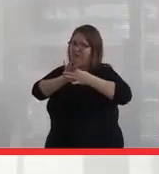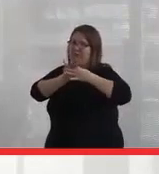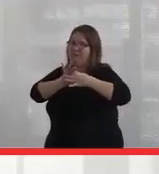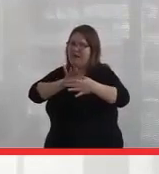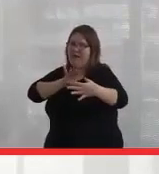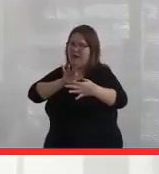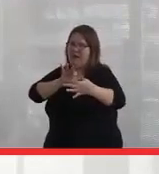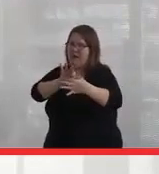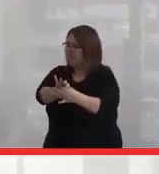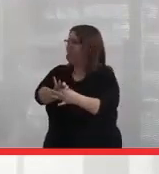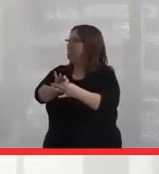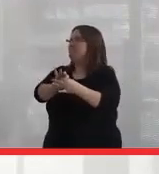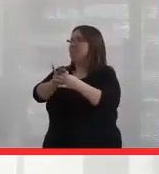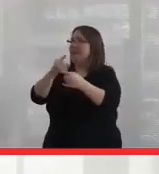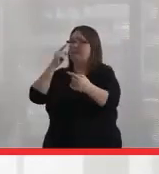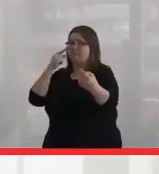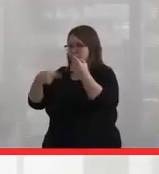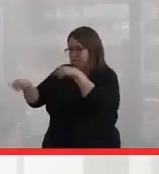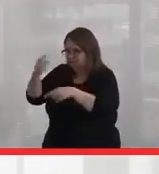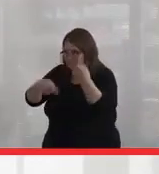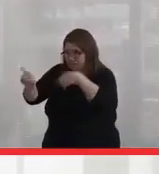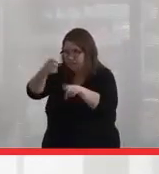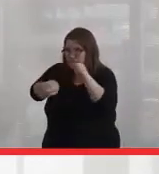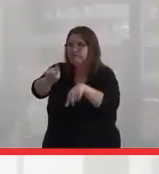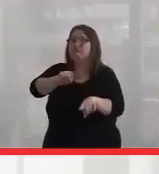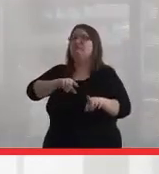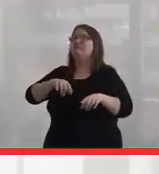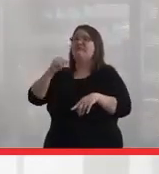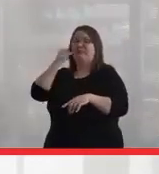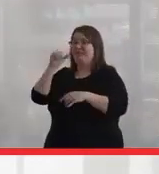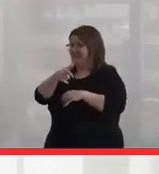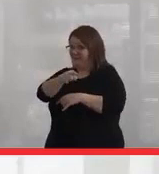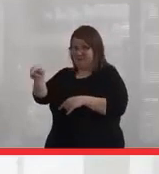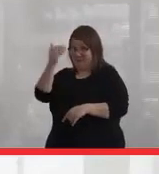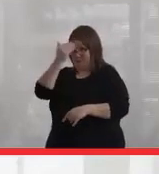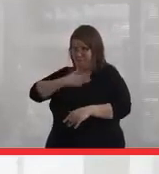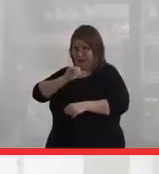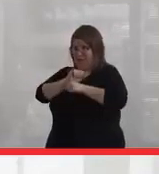and working to achieve consensus. If anybody is familiar with any of my working groups,